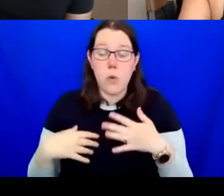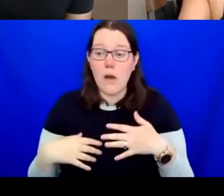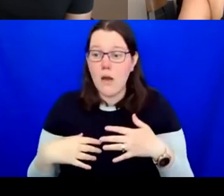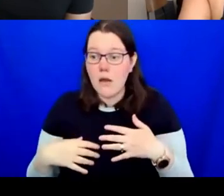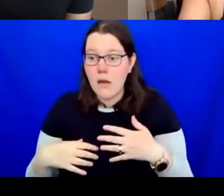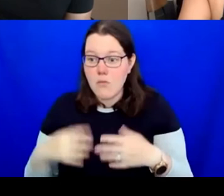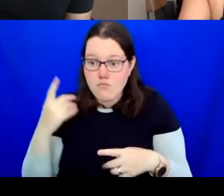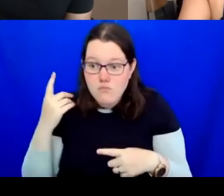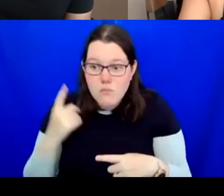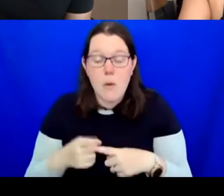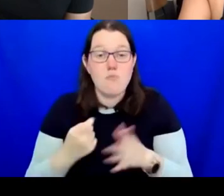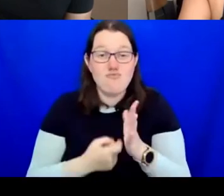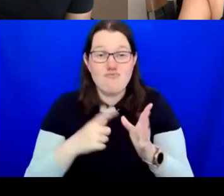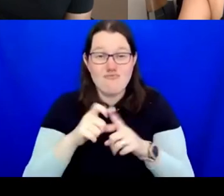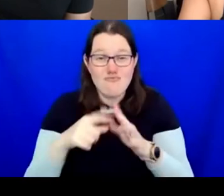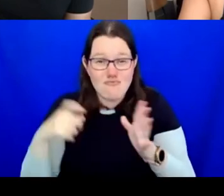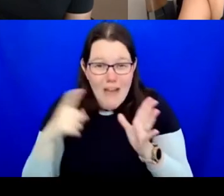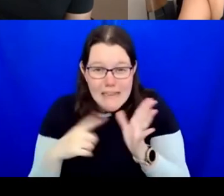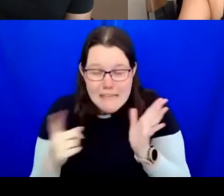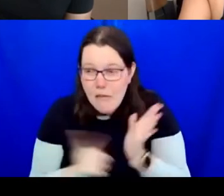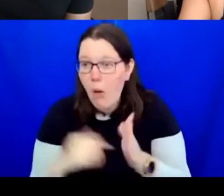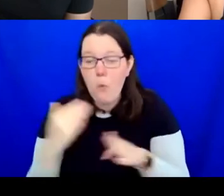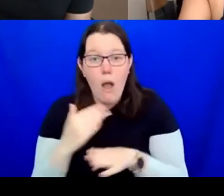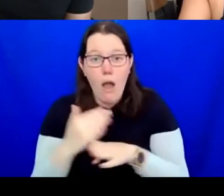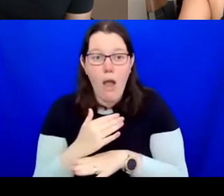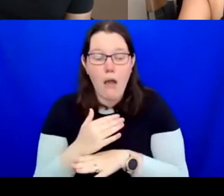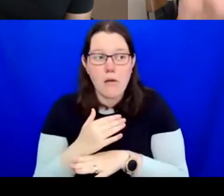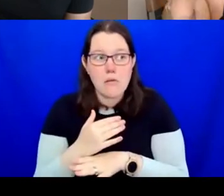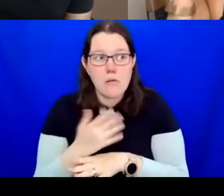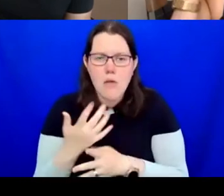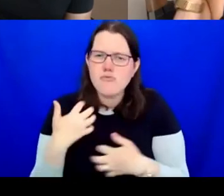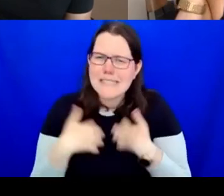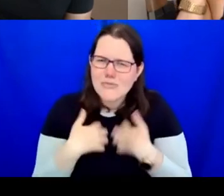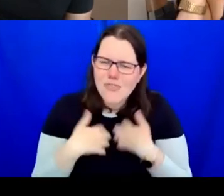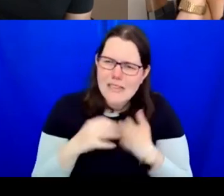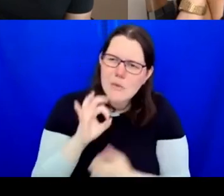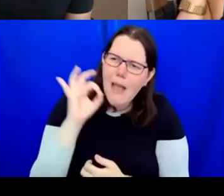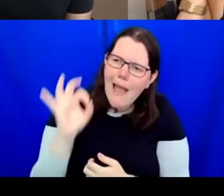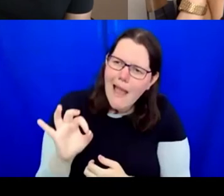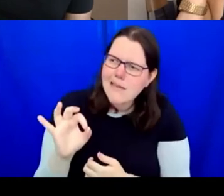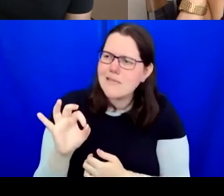of themselves and the world they live in and what they can teach and talk to us about today.